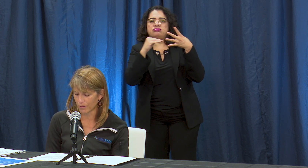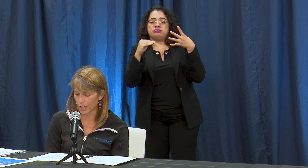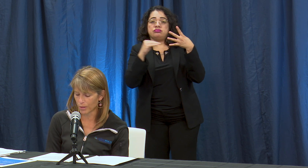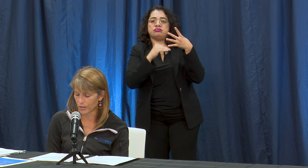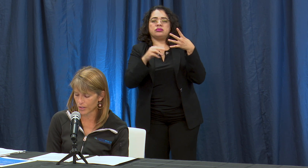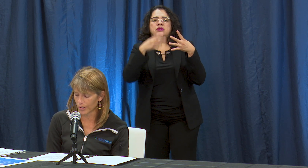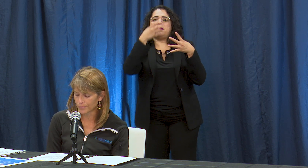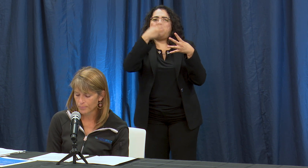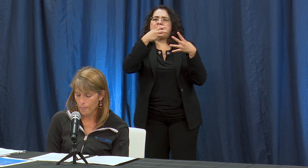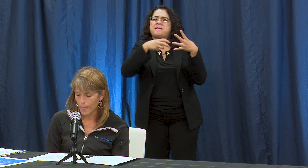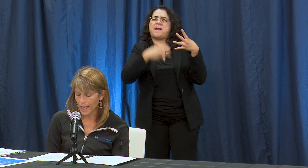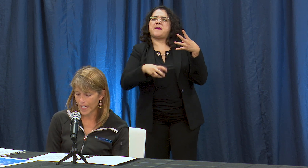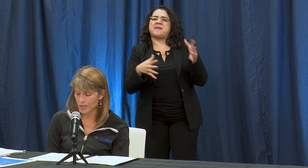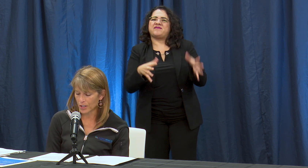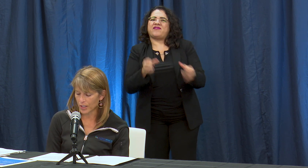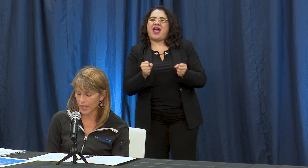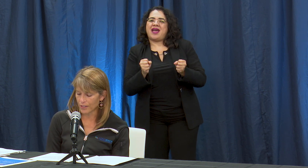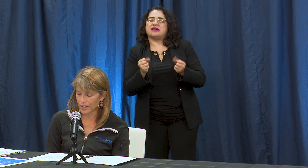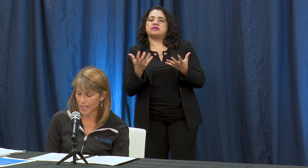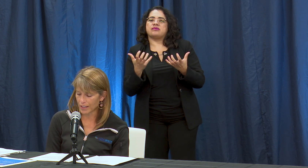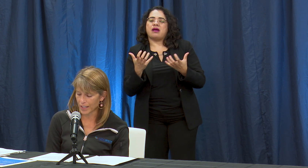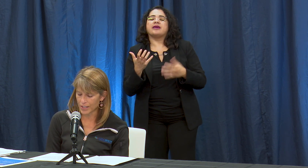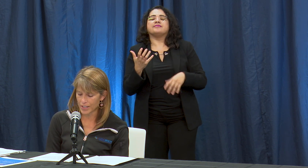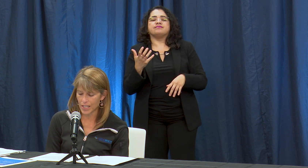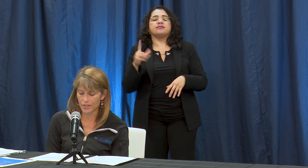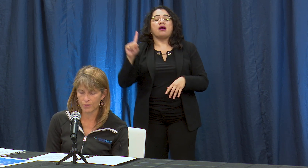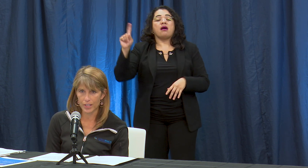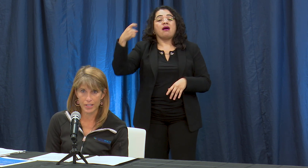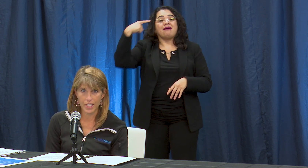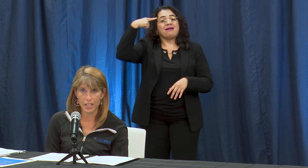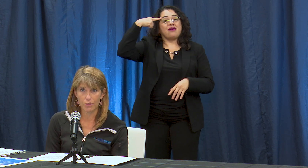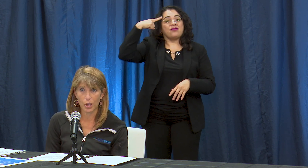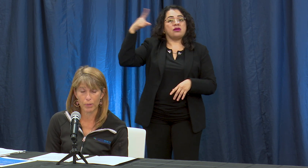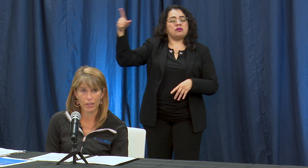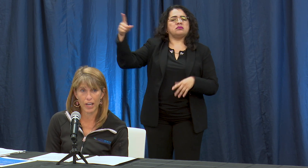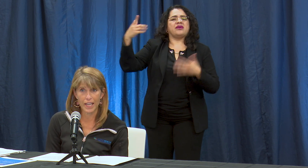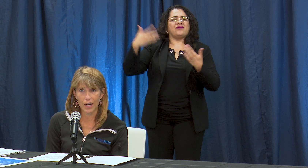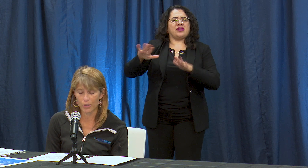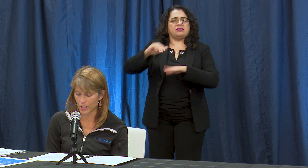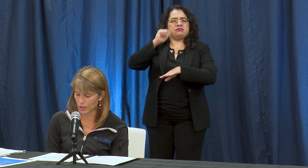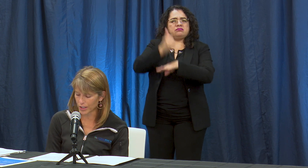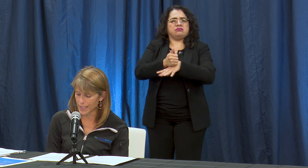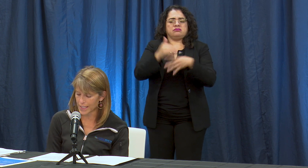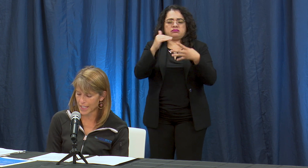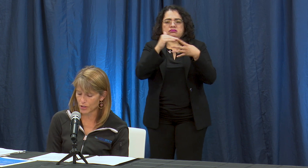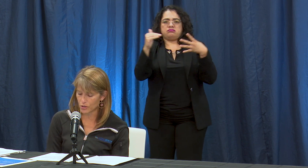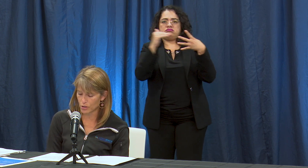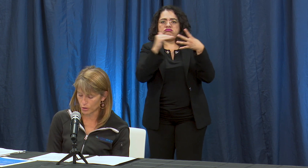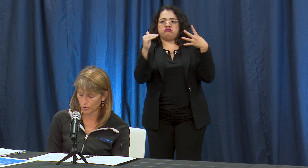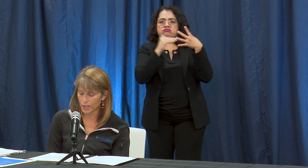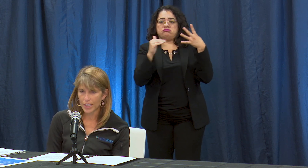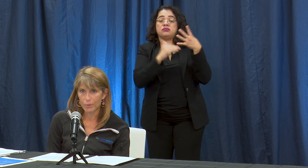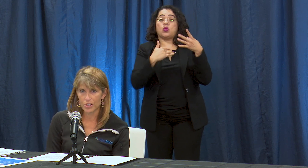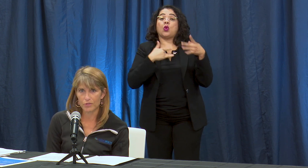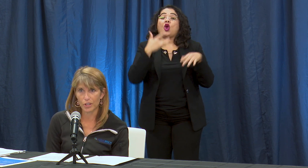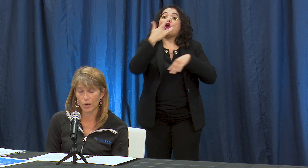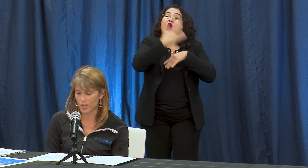forward so as you know the governor outlined stages of when the state can reopen and right now we're an early stage two which is for low-risk